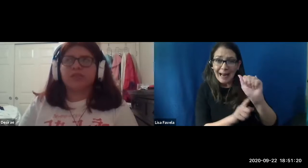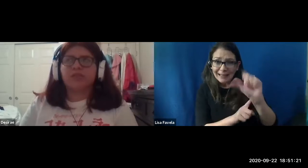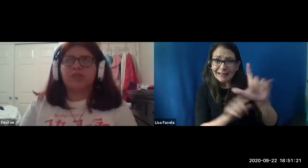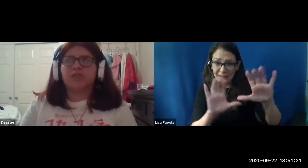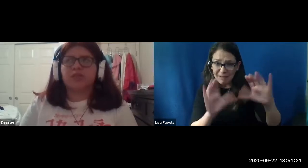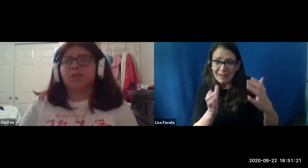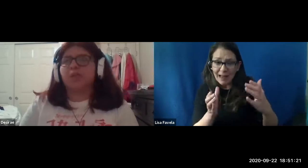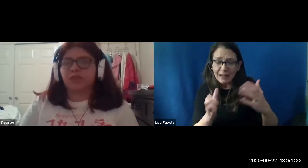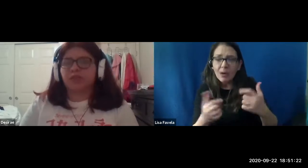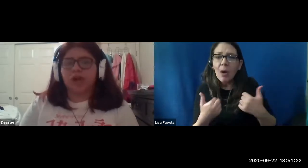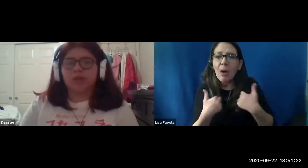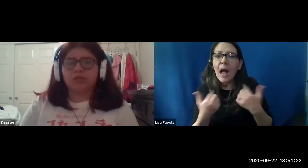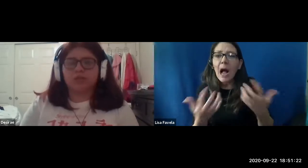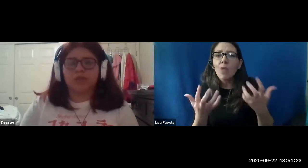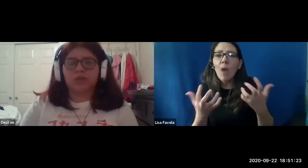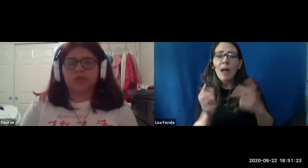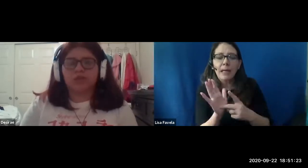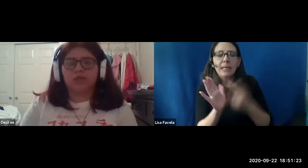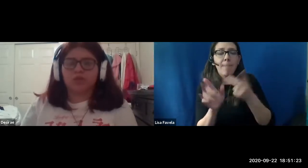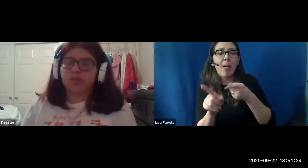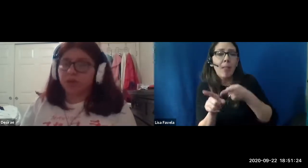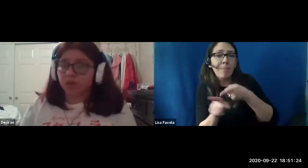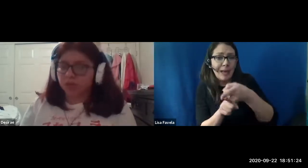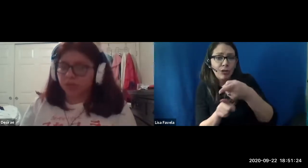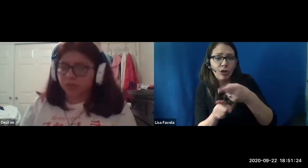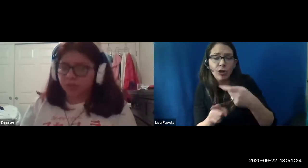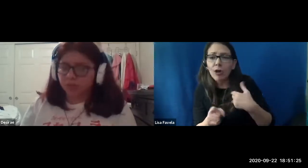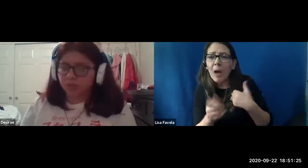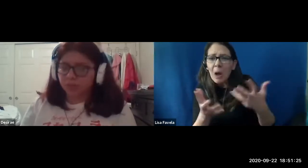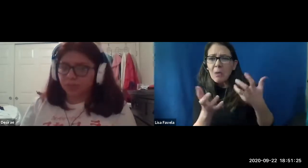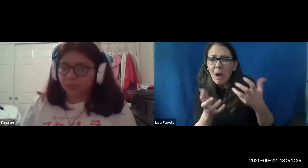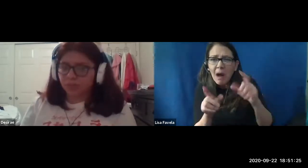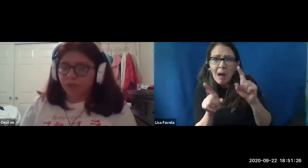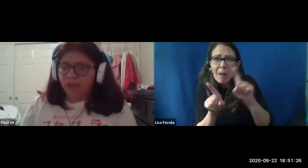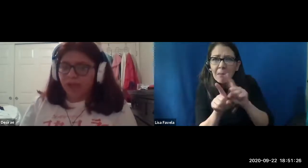to do a double major i want to be go to